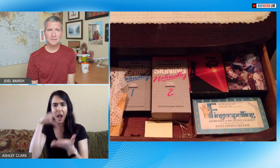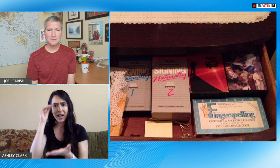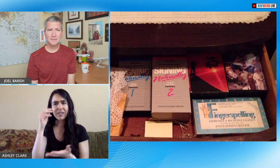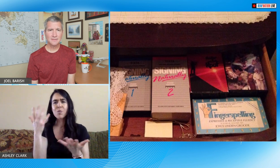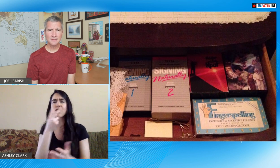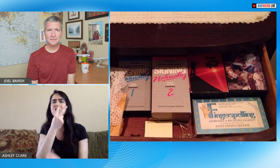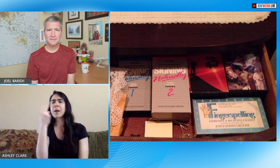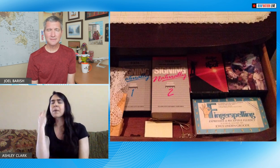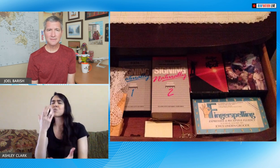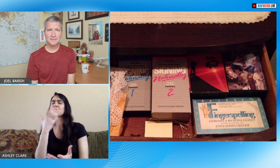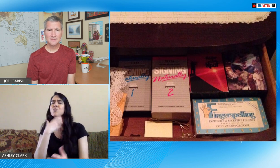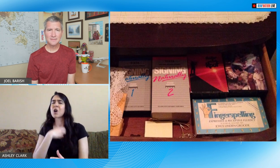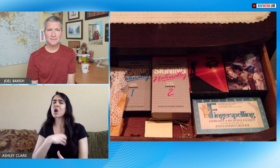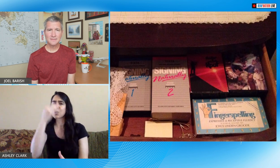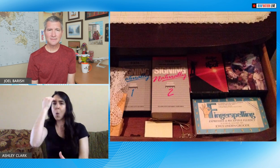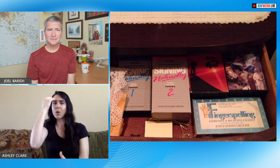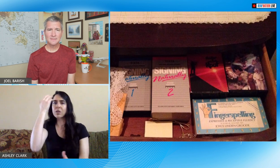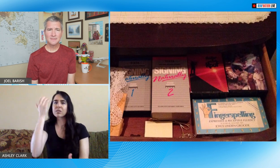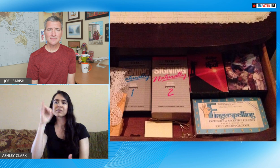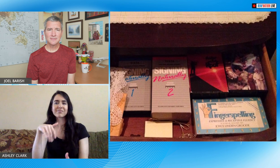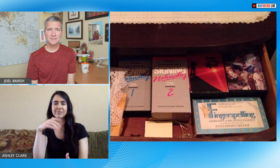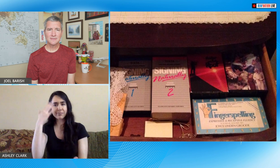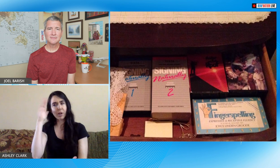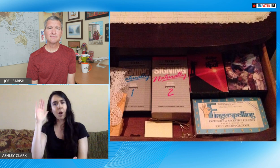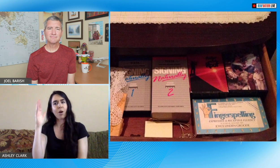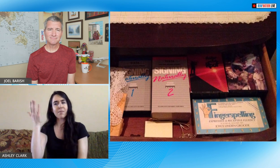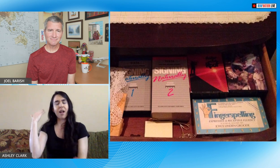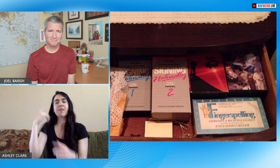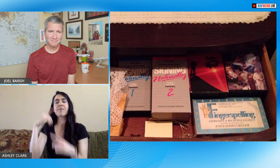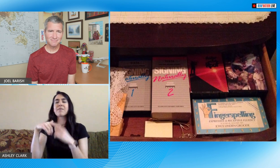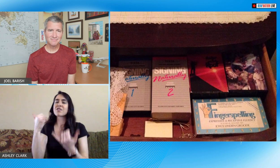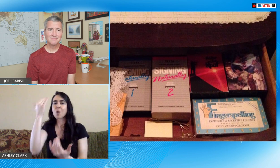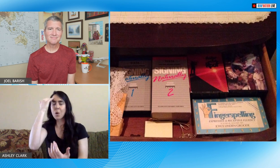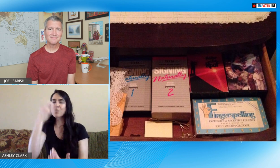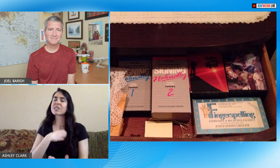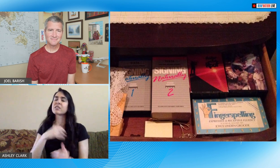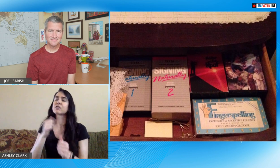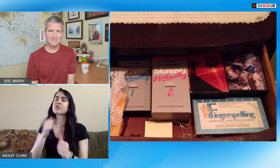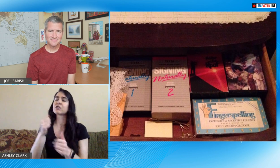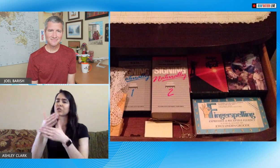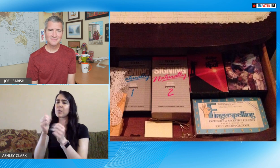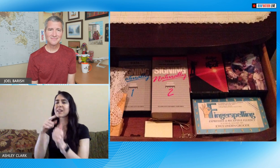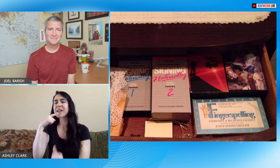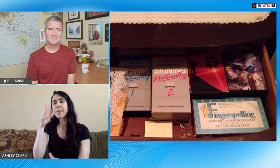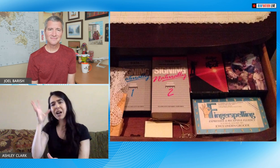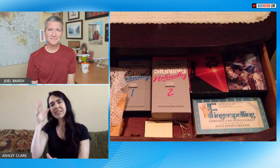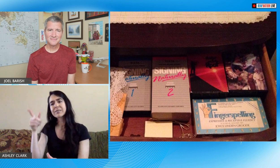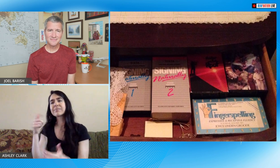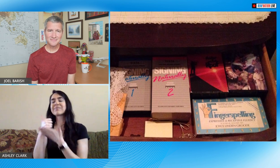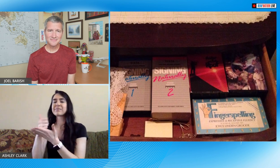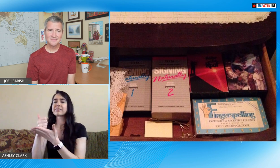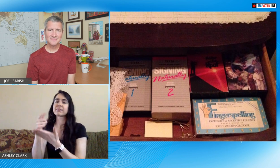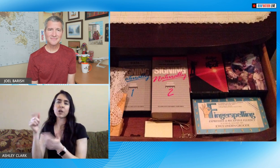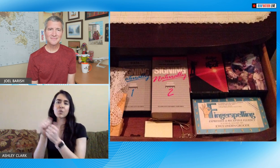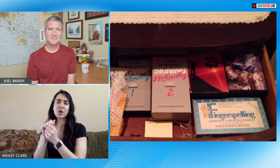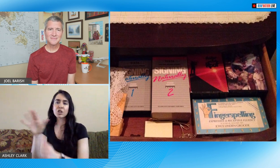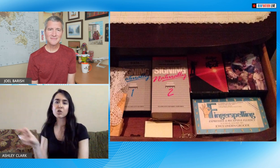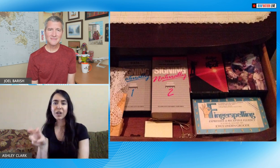asked about their experience of what it was like to learn that you had a deaf child and how did you decide to learn sign language and they had things they